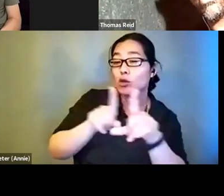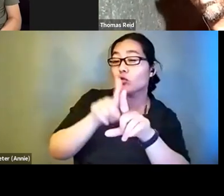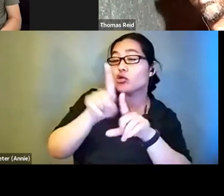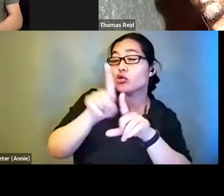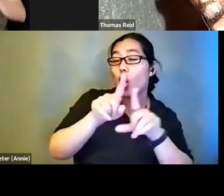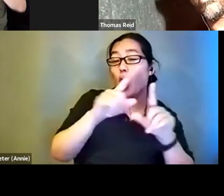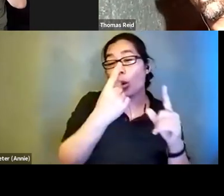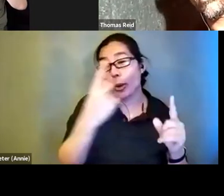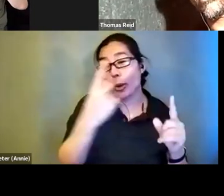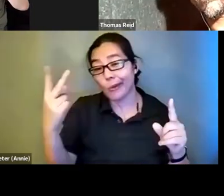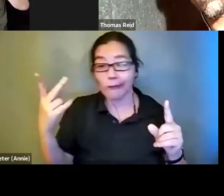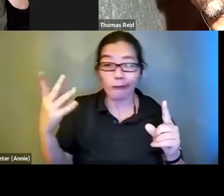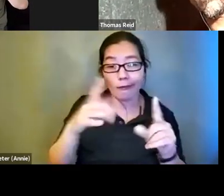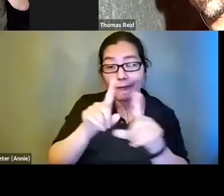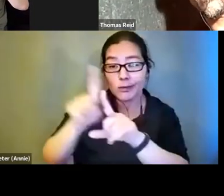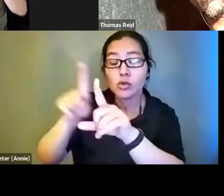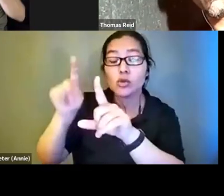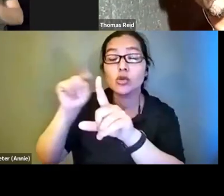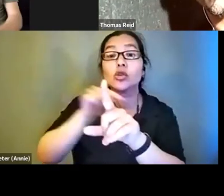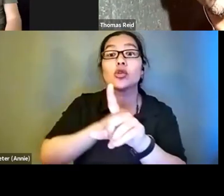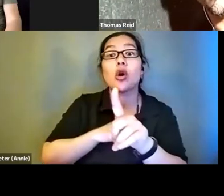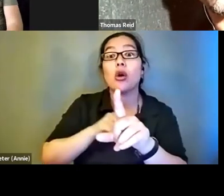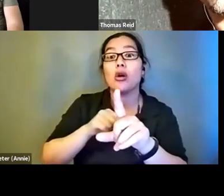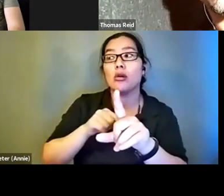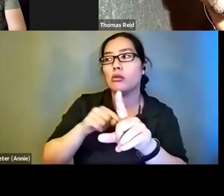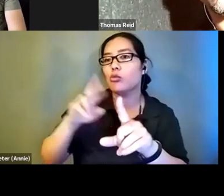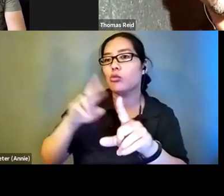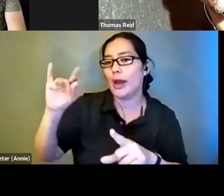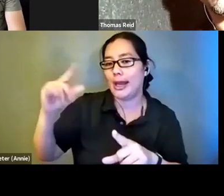tell you if it's over described or under described or your